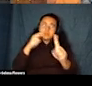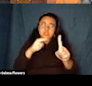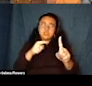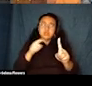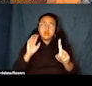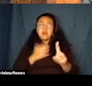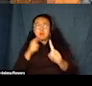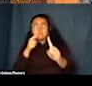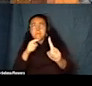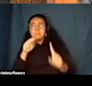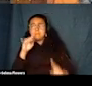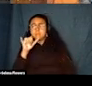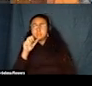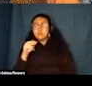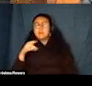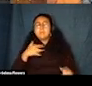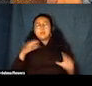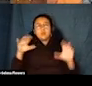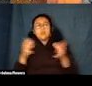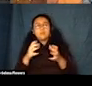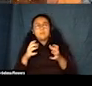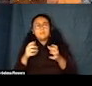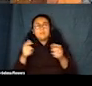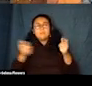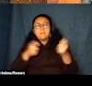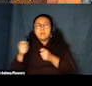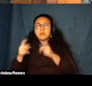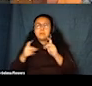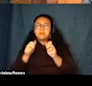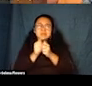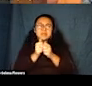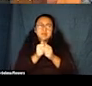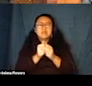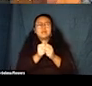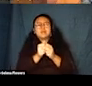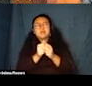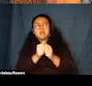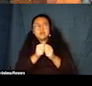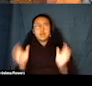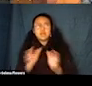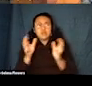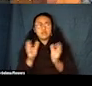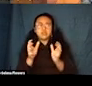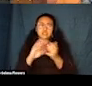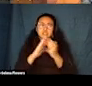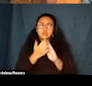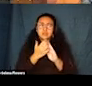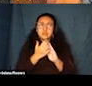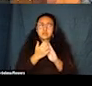people together and promote community and get these stories out there. And when the disabled population is such a huge part of